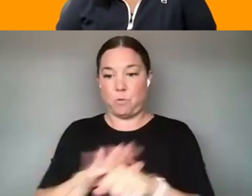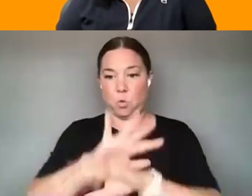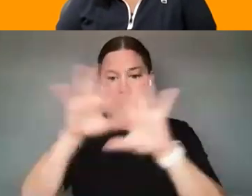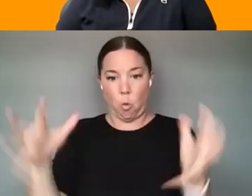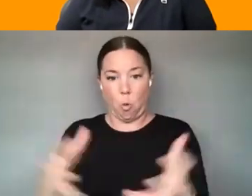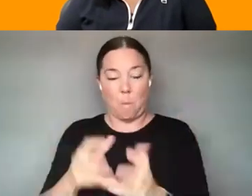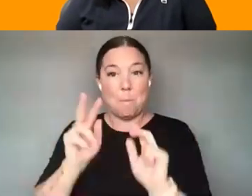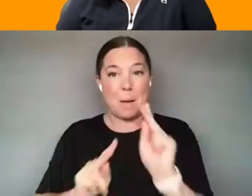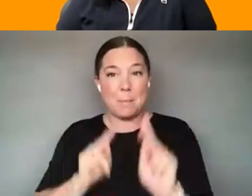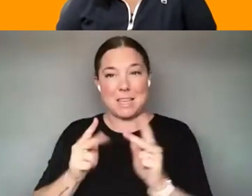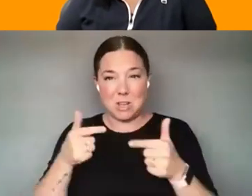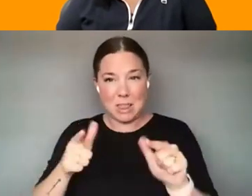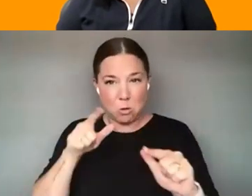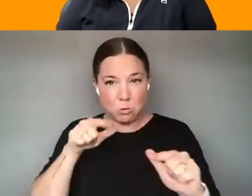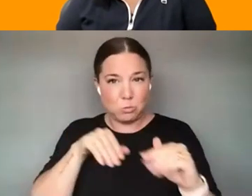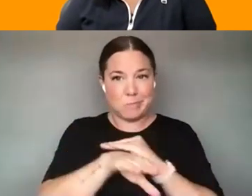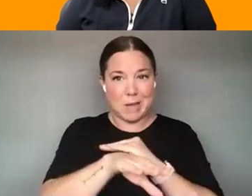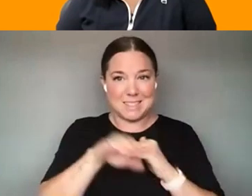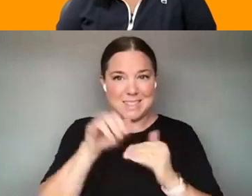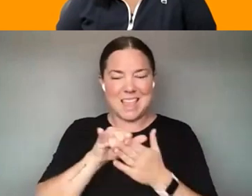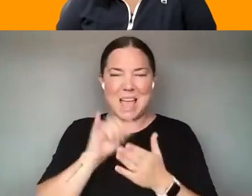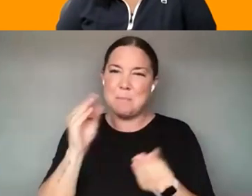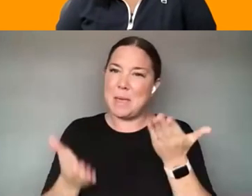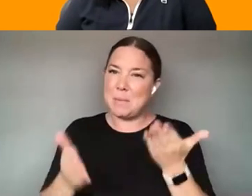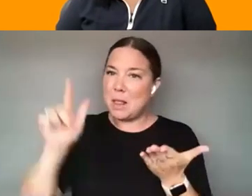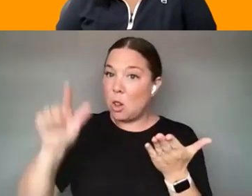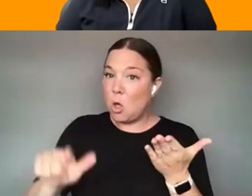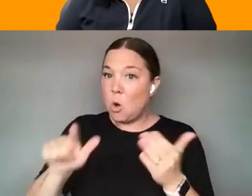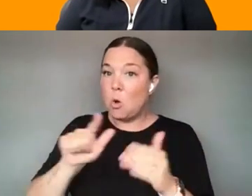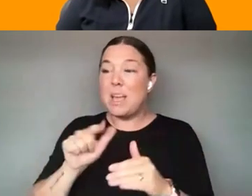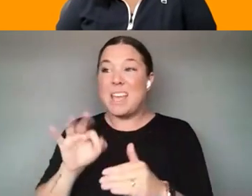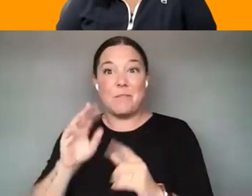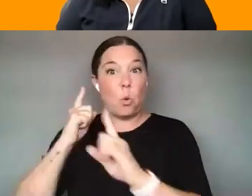RIGHT. AND IF YOUR GOAL IS TO BE ABLE TO HAVE THE COMMUNITY BE INVOLVED IT'S SUCH A GREAT WAY